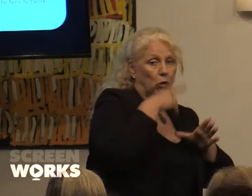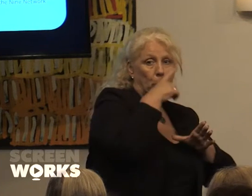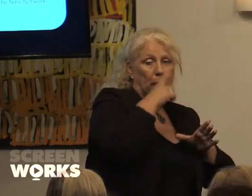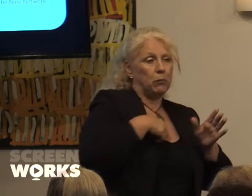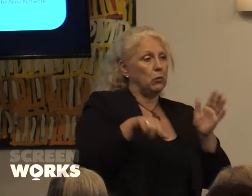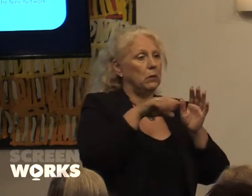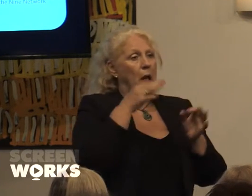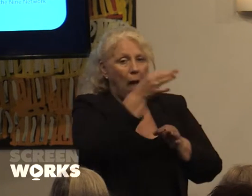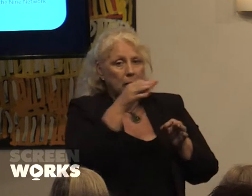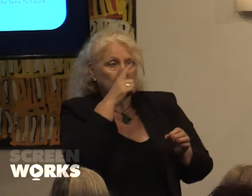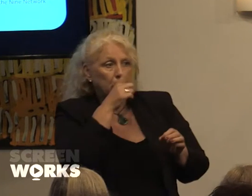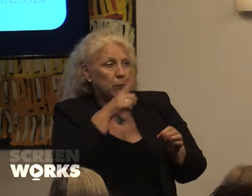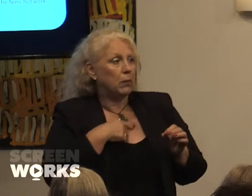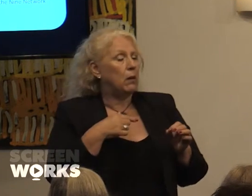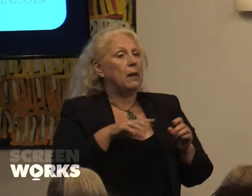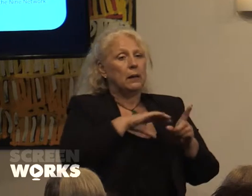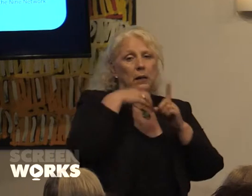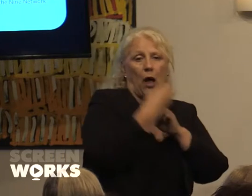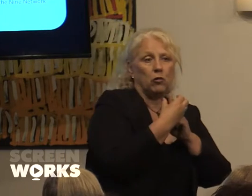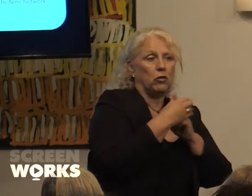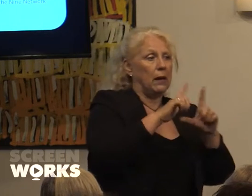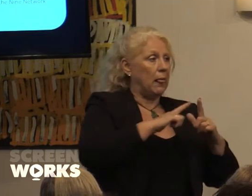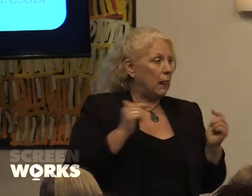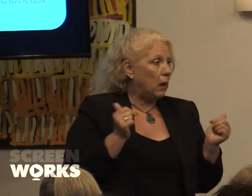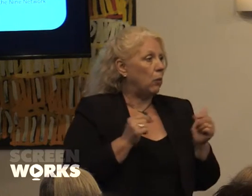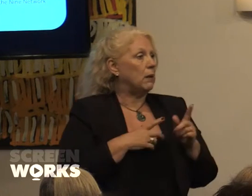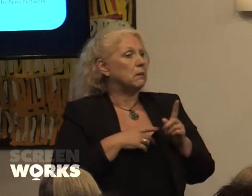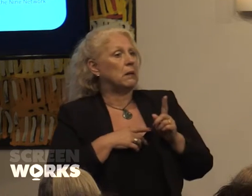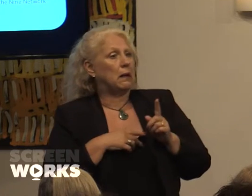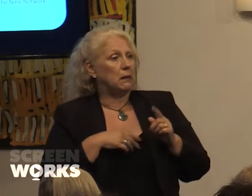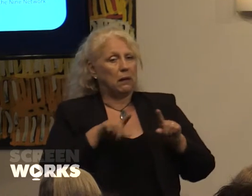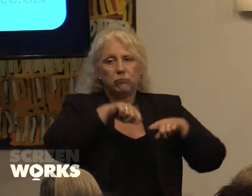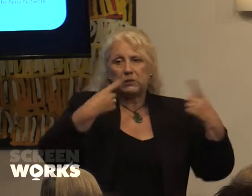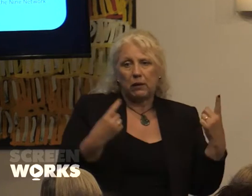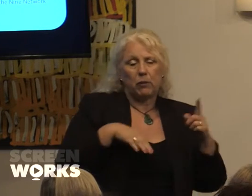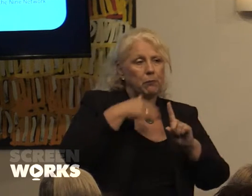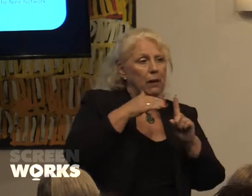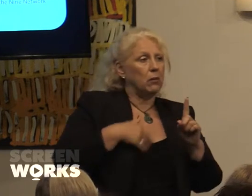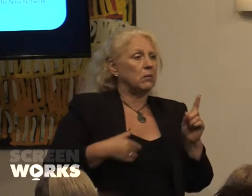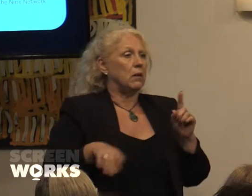culturally and linguistically diverse backgrounds, people with a disability and LGBTQI people from across NSW.